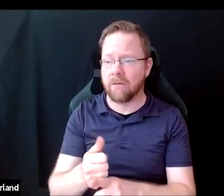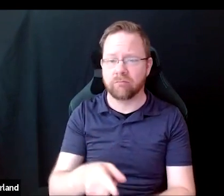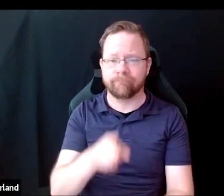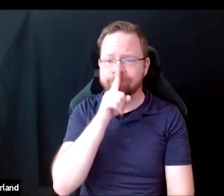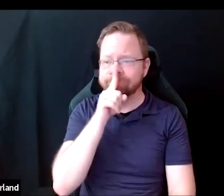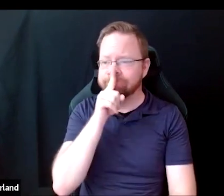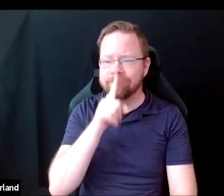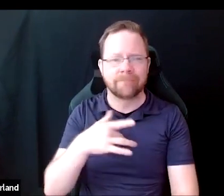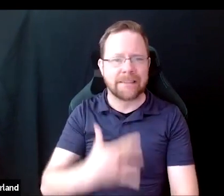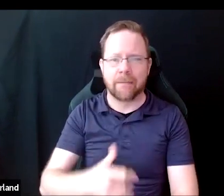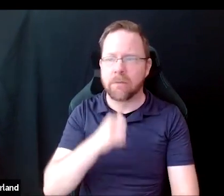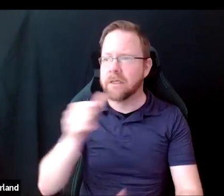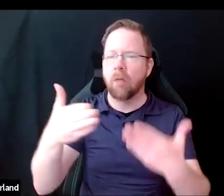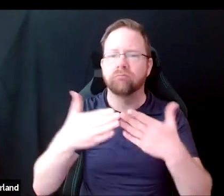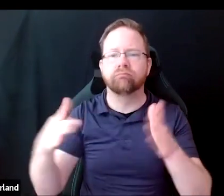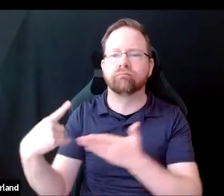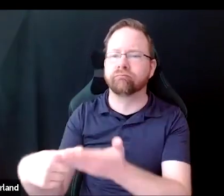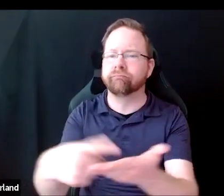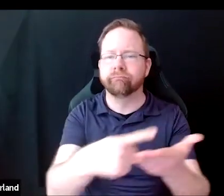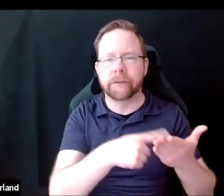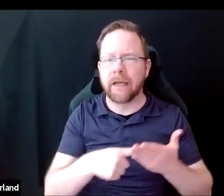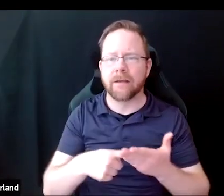in current academic science, at least at